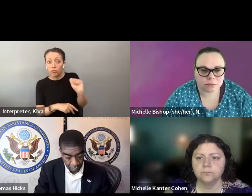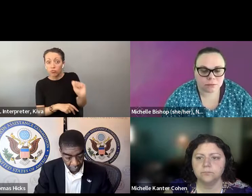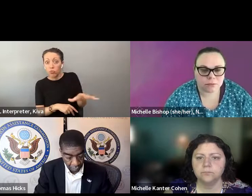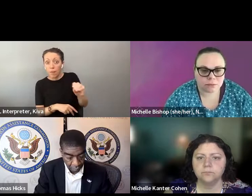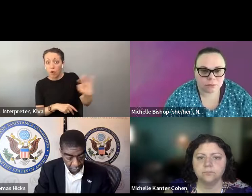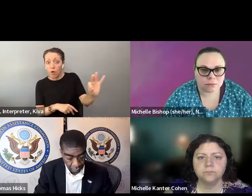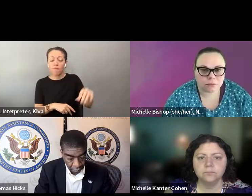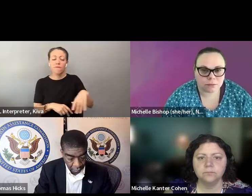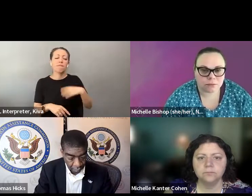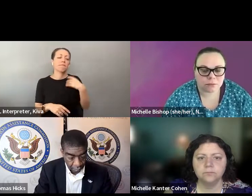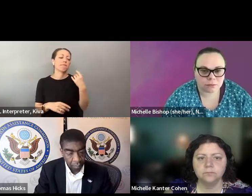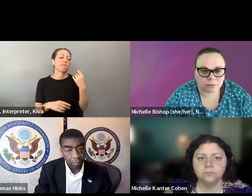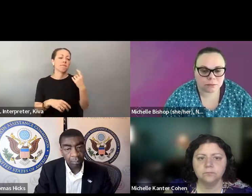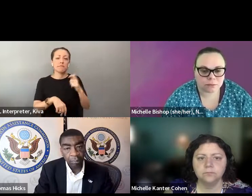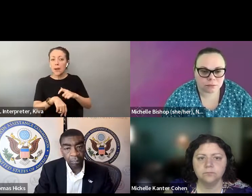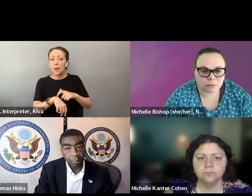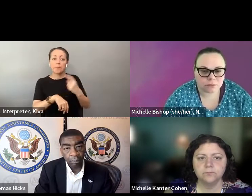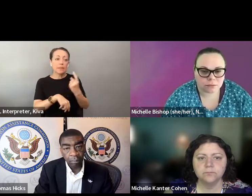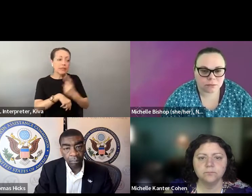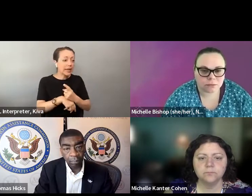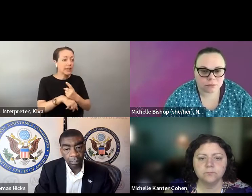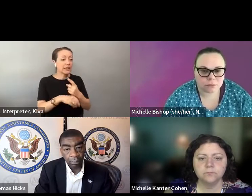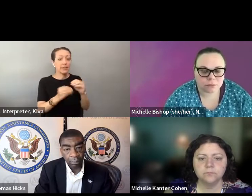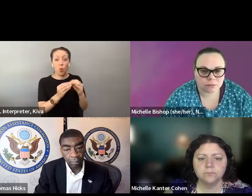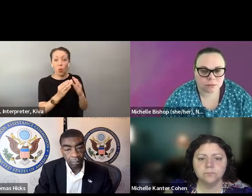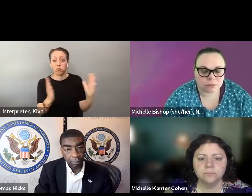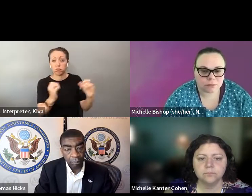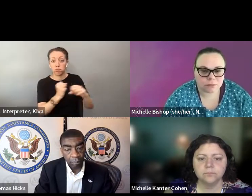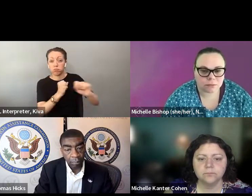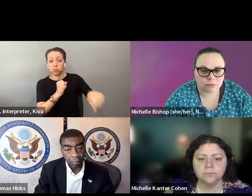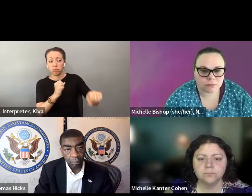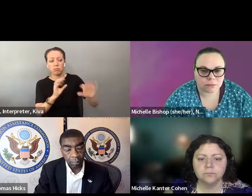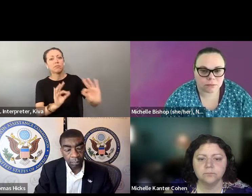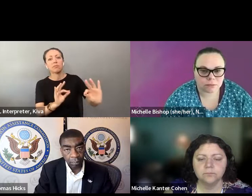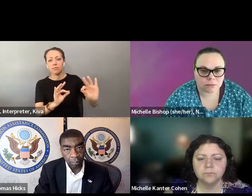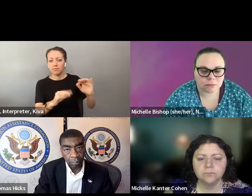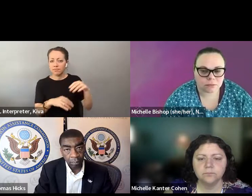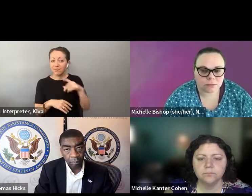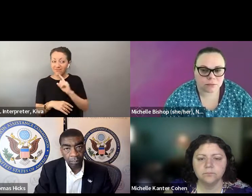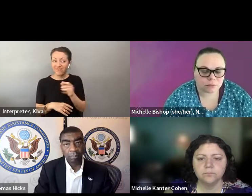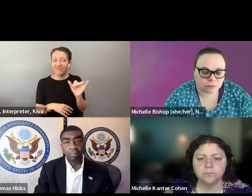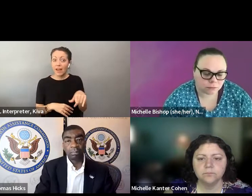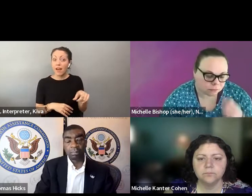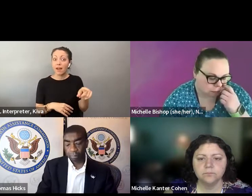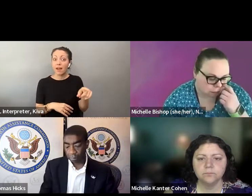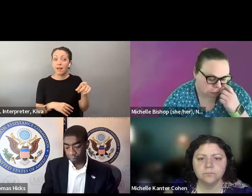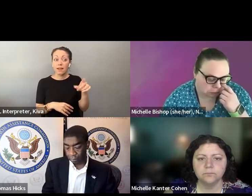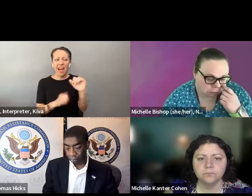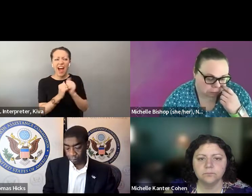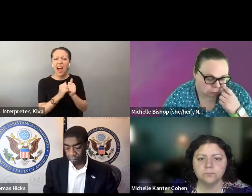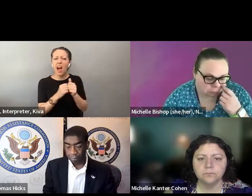voters a lot ofs ons where they could return their vault ballots and the hours they could return their ballots and we saw restrictions to those, both many -- mainly because